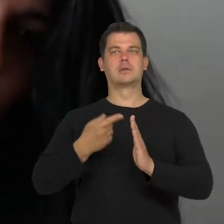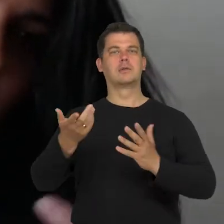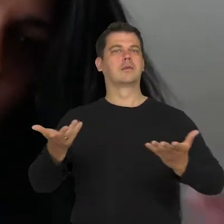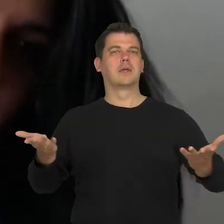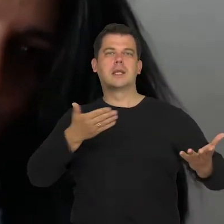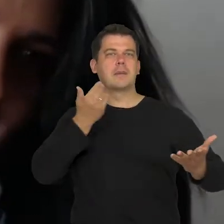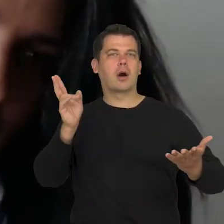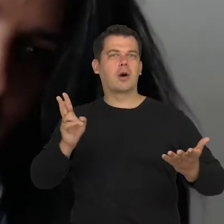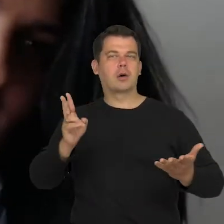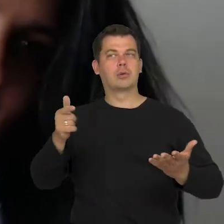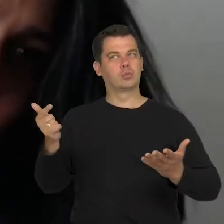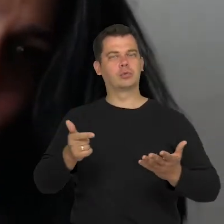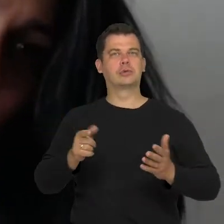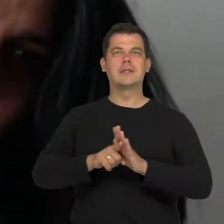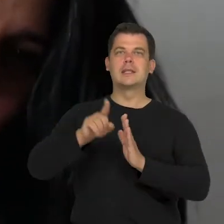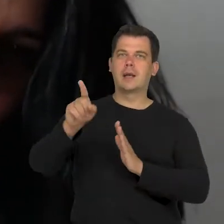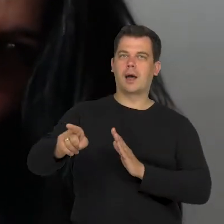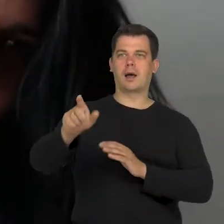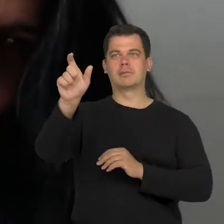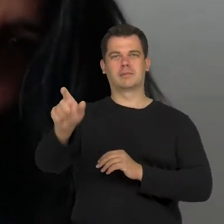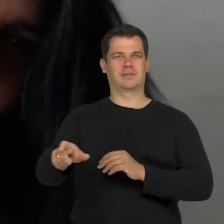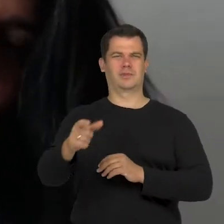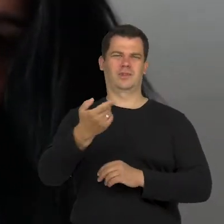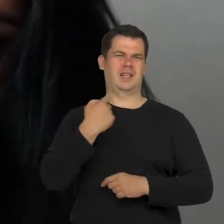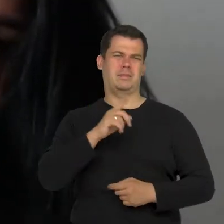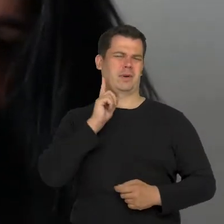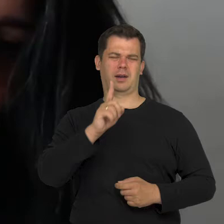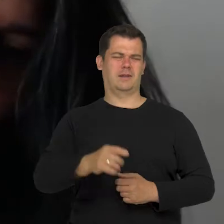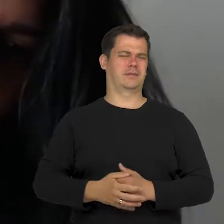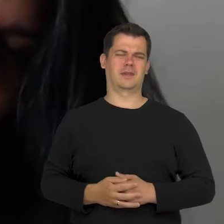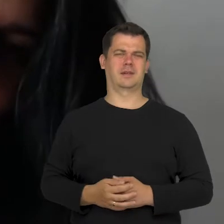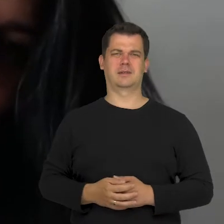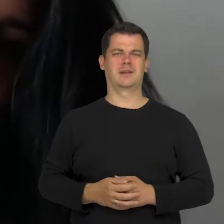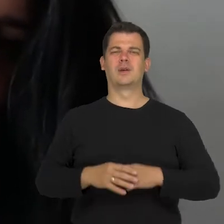and they would need to produce original art. That's not true. There are many characters